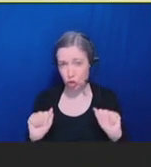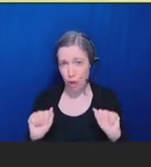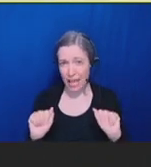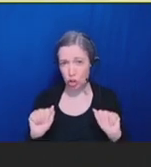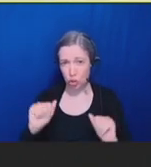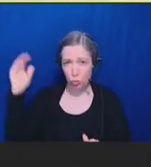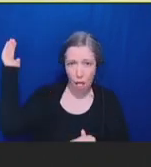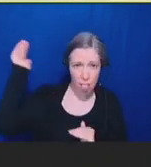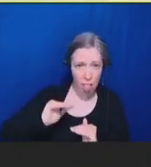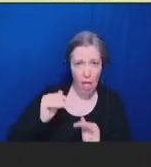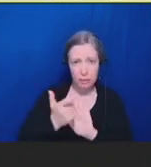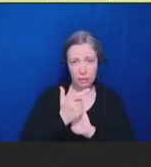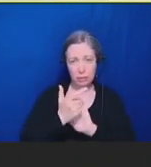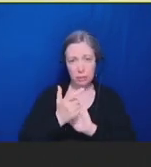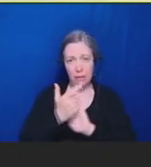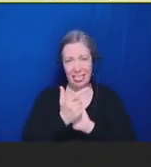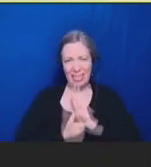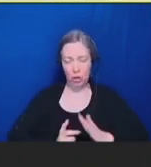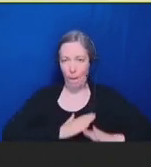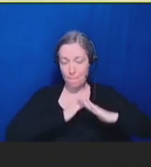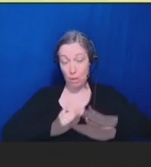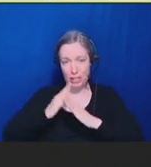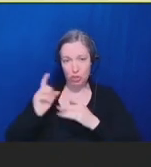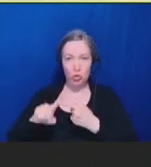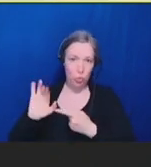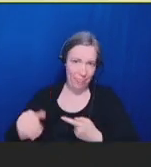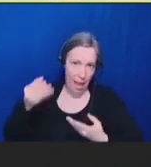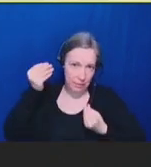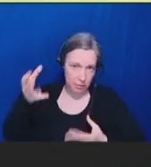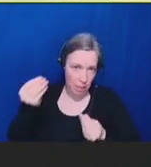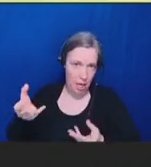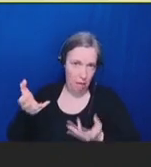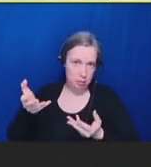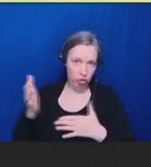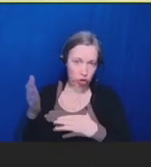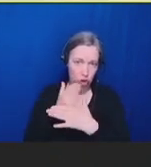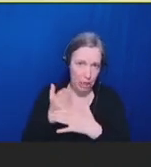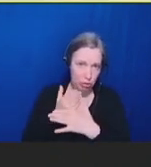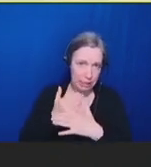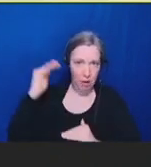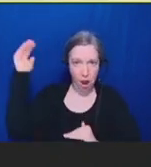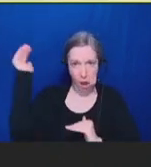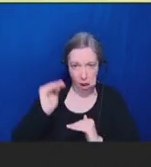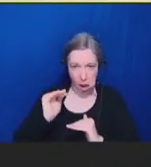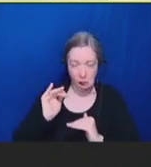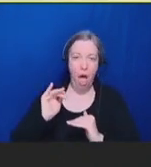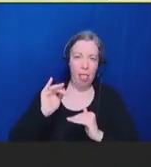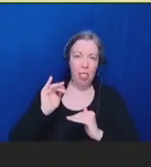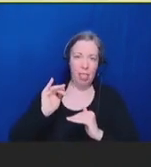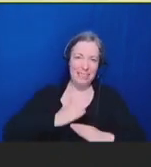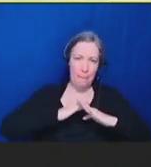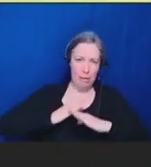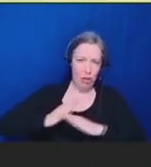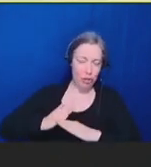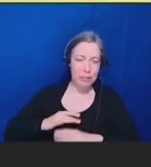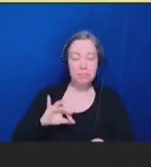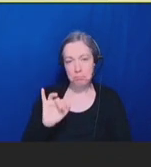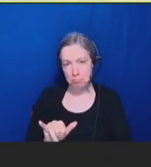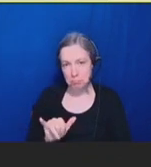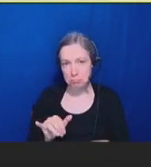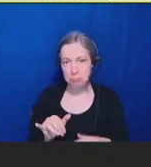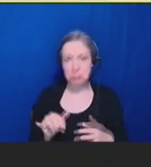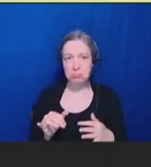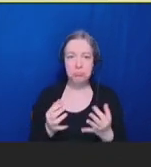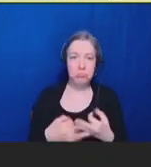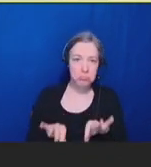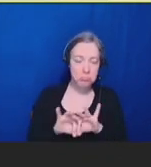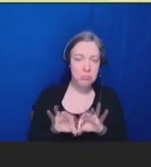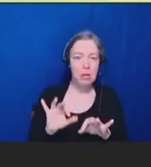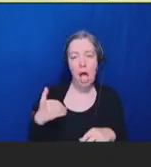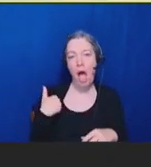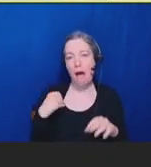sharing. And those have been formidable and fundamental in the ability to populate these